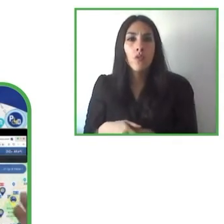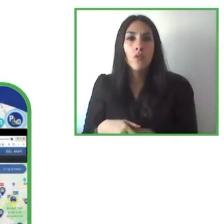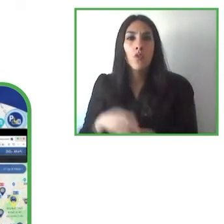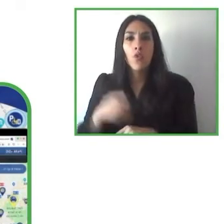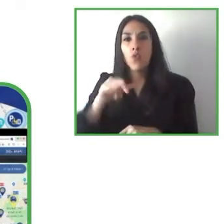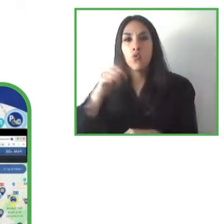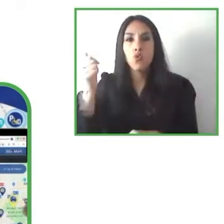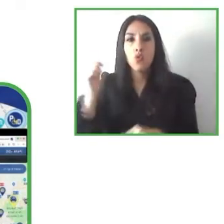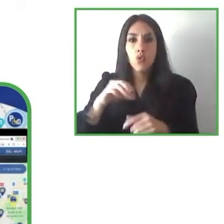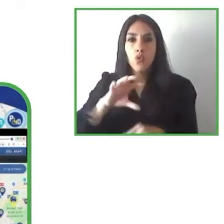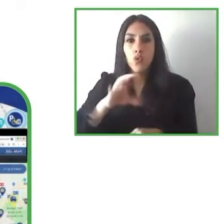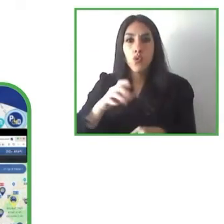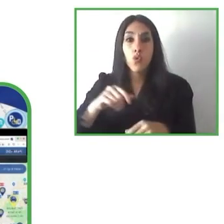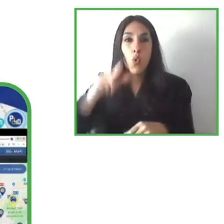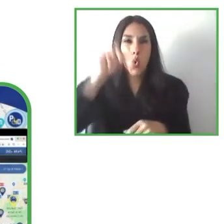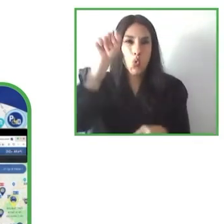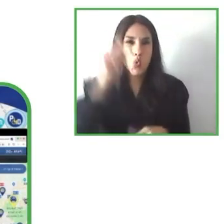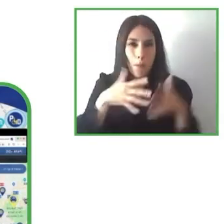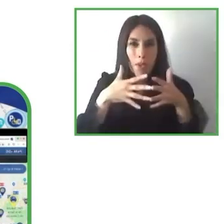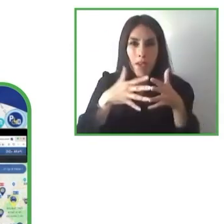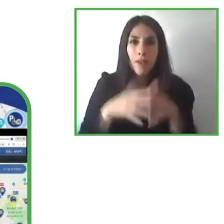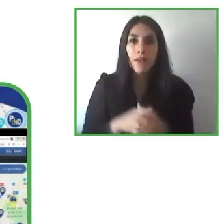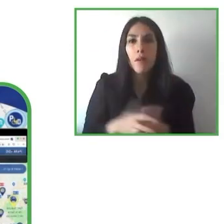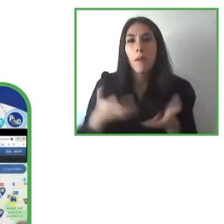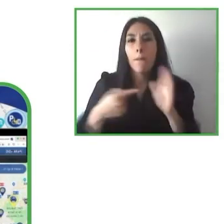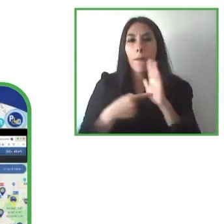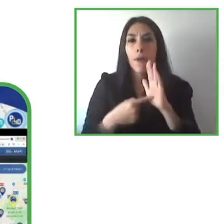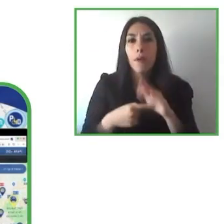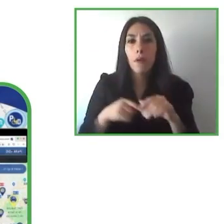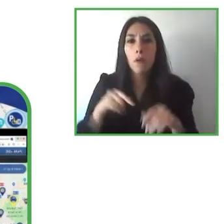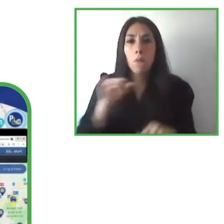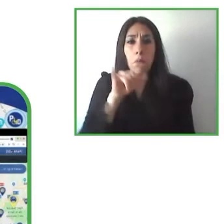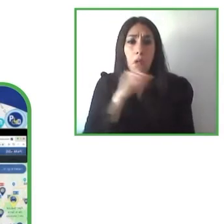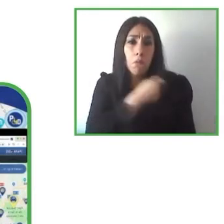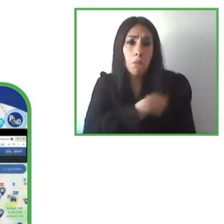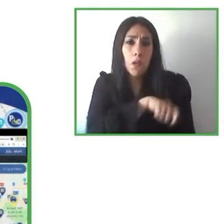it you would be surprised that to hear that in Spain where we